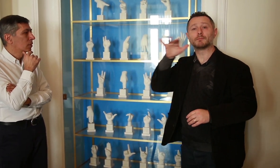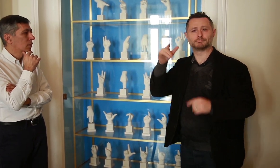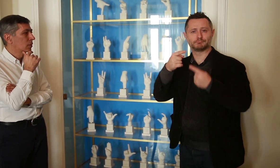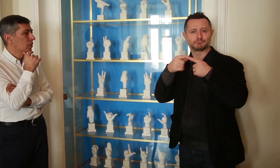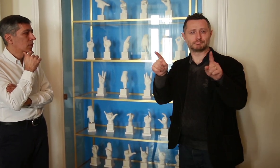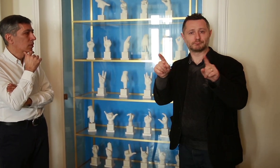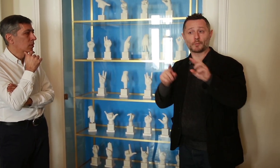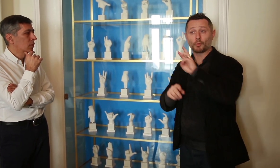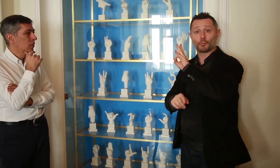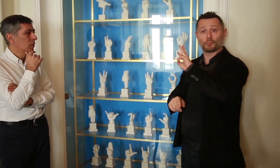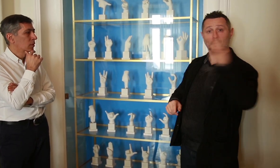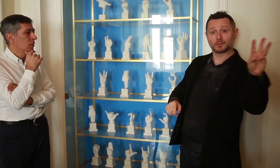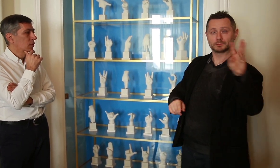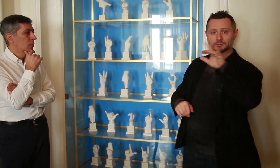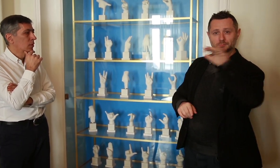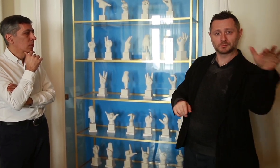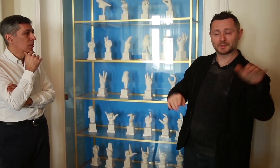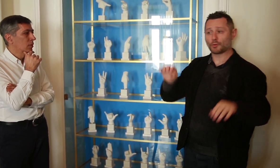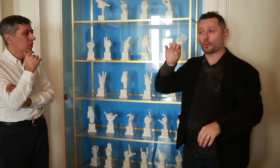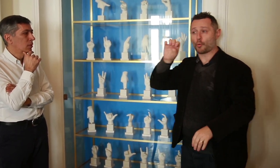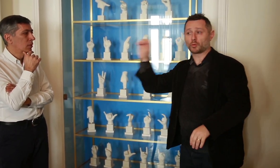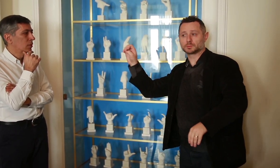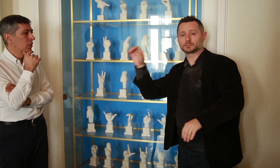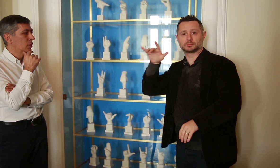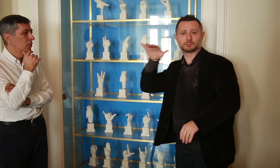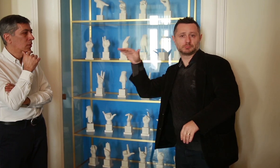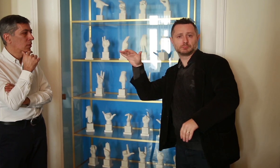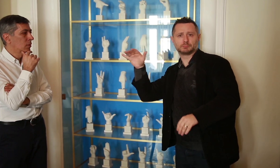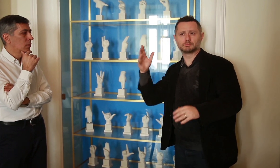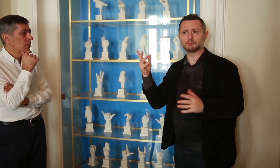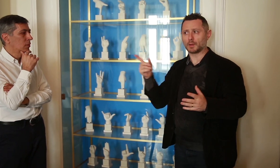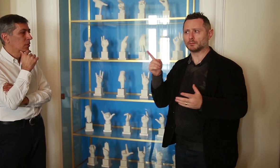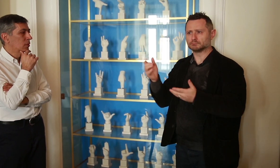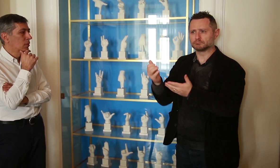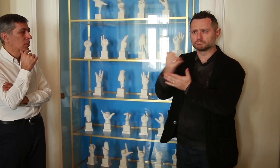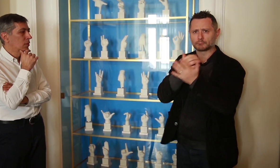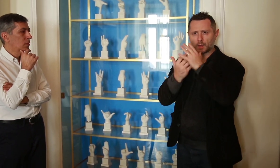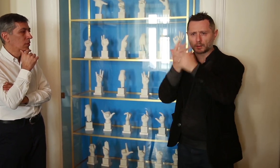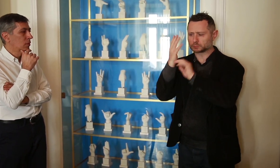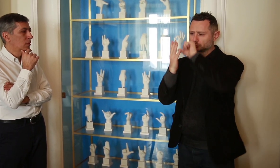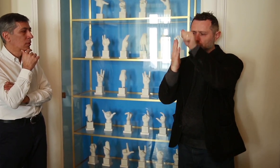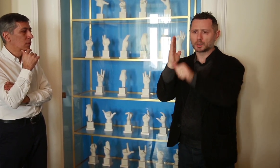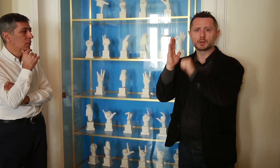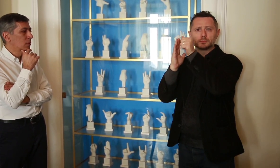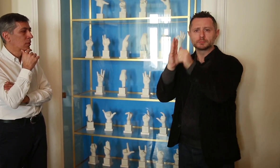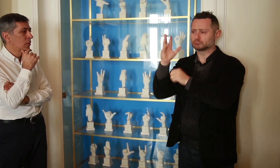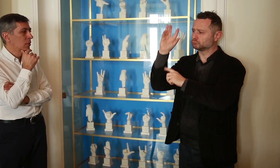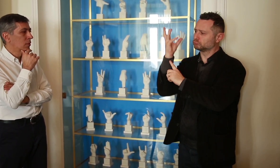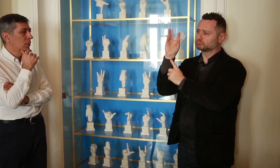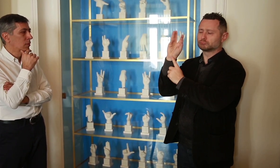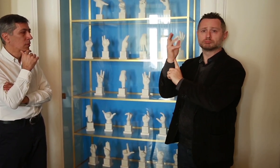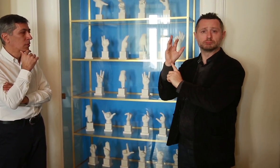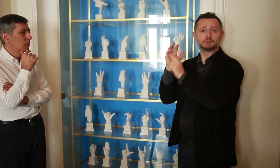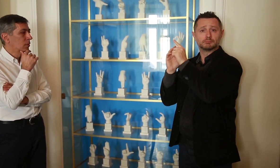DeaFilm. You are the founder of DeaFilm. What made you decide to go ahead and set up a studio?